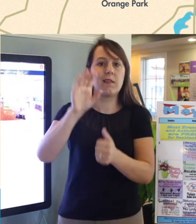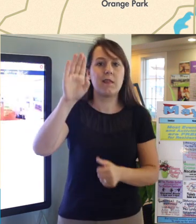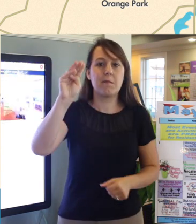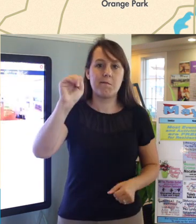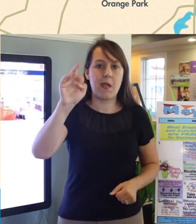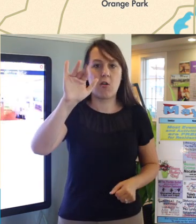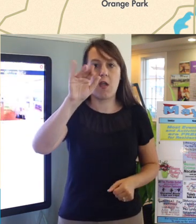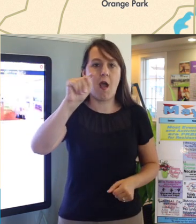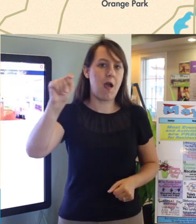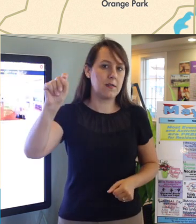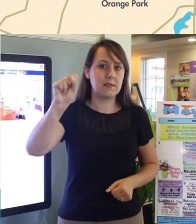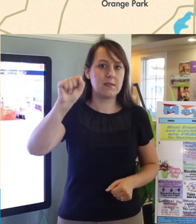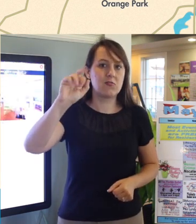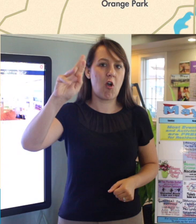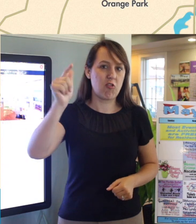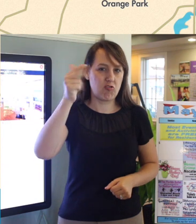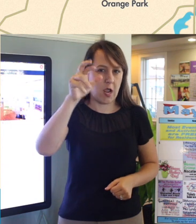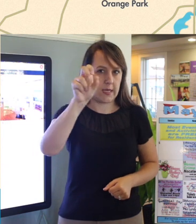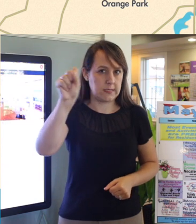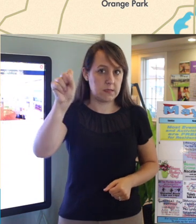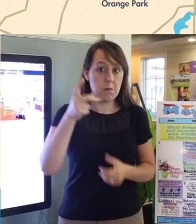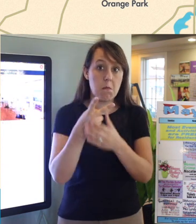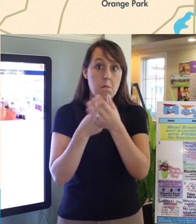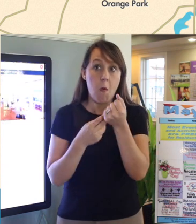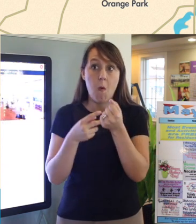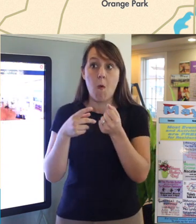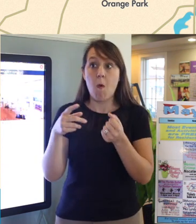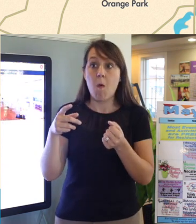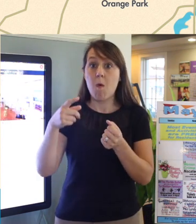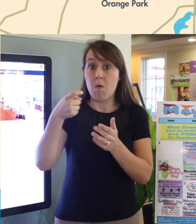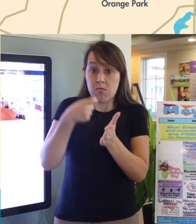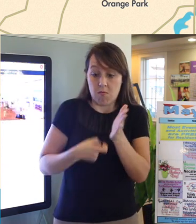Both offer Nocatee Residents a discount off the initiation fees